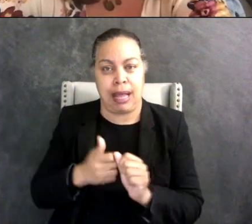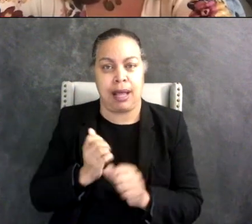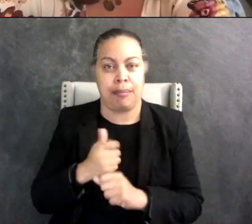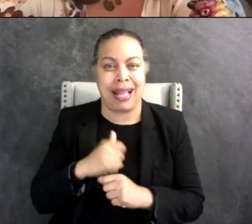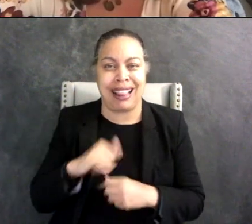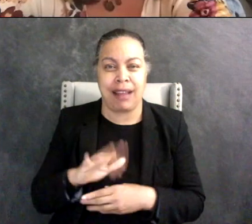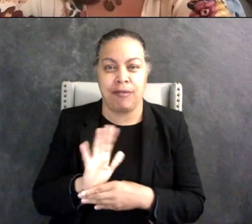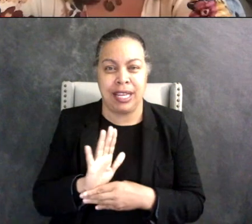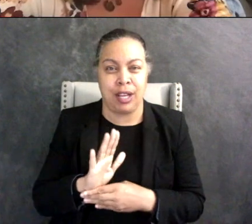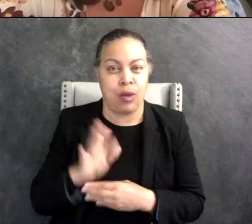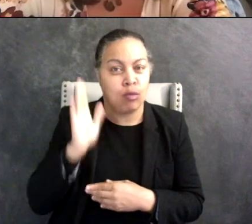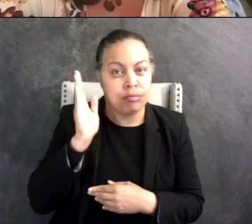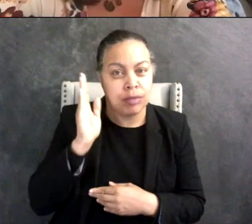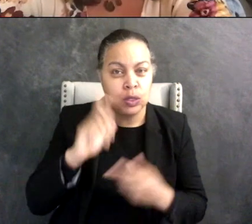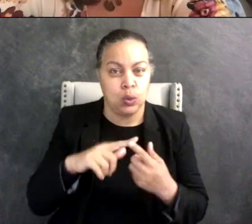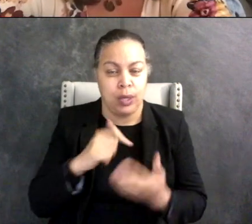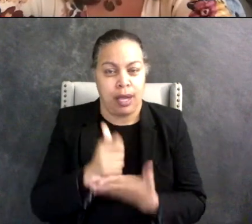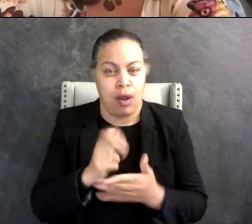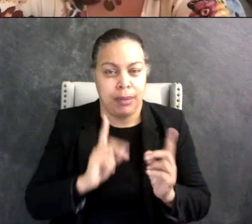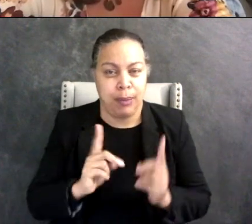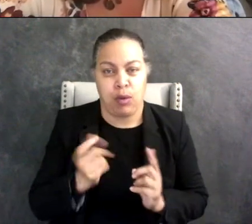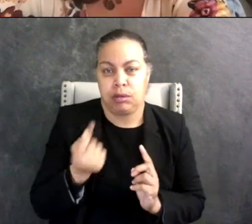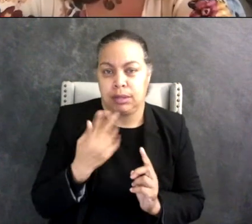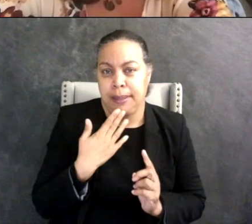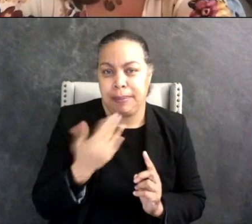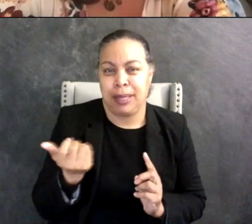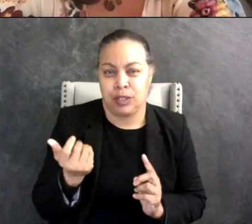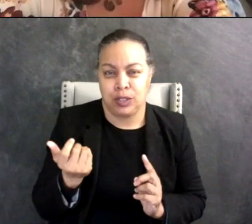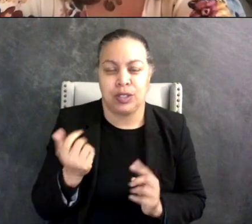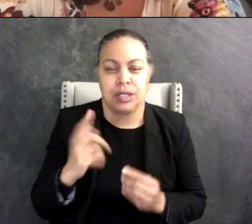help people to understand a little bit better about how he communicates and